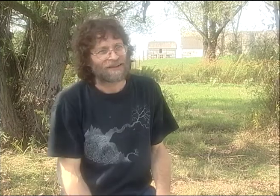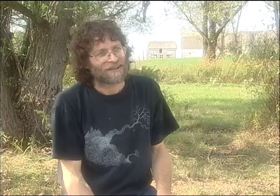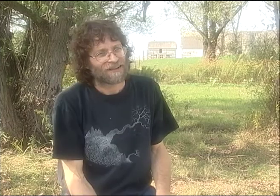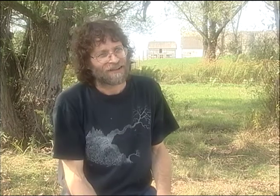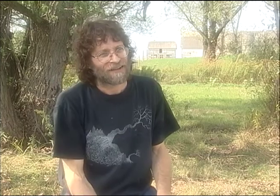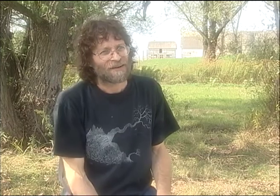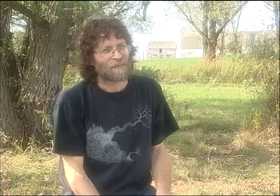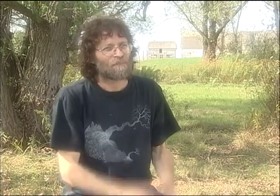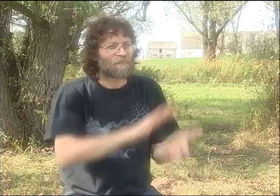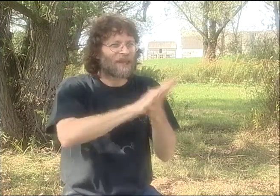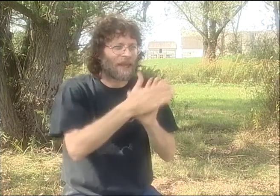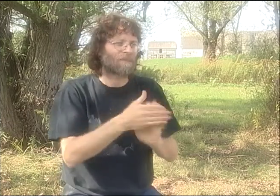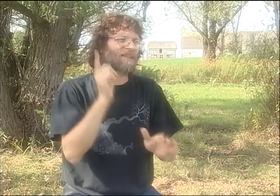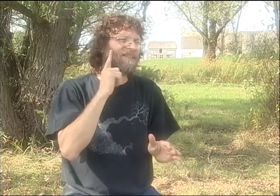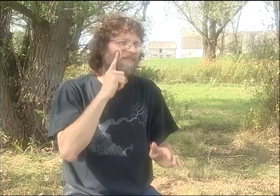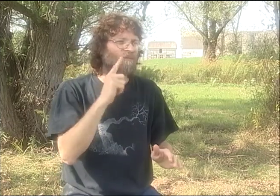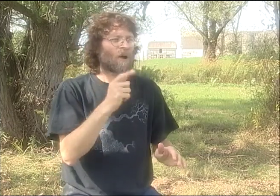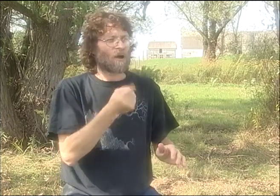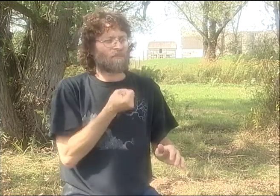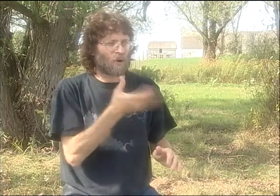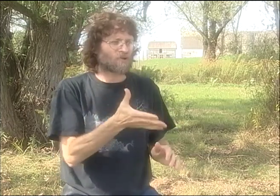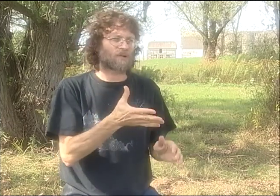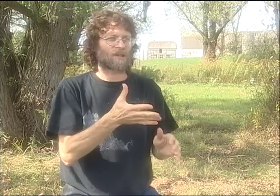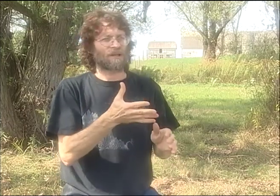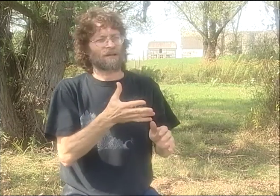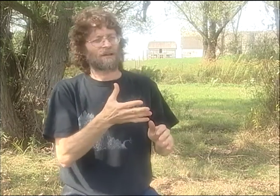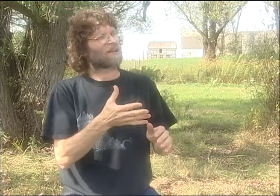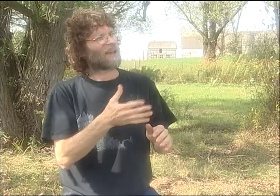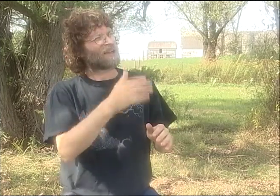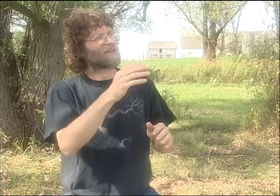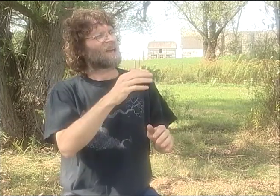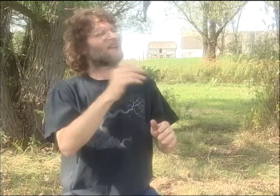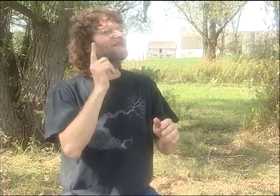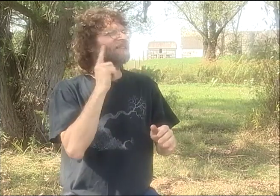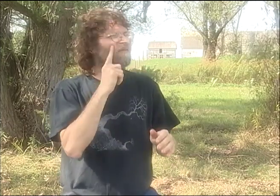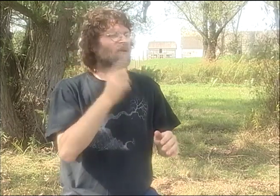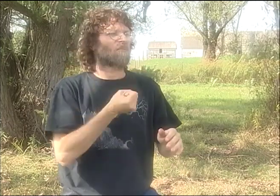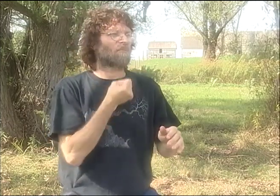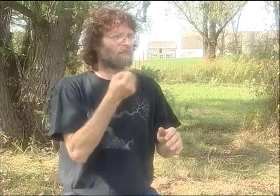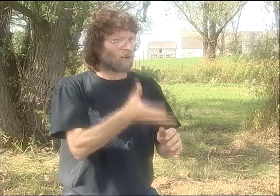AND JUST CREATED THIS AMAZING FUSION OF ENERGY.